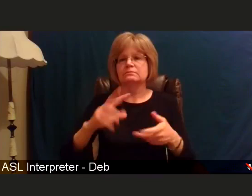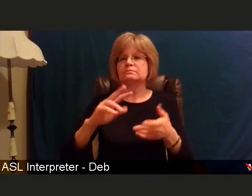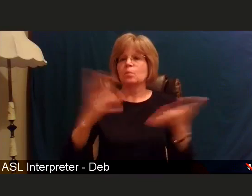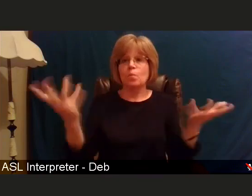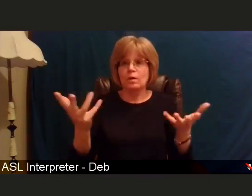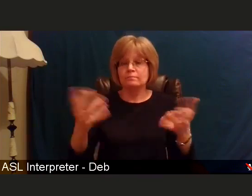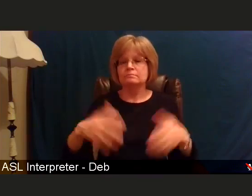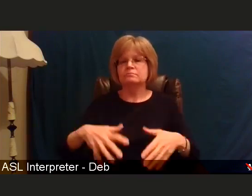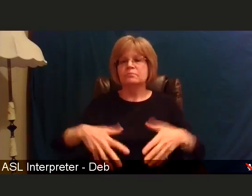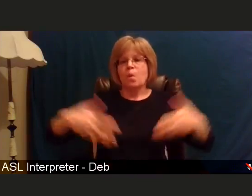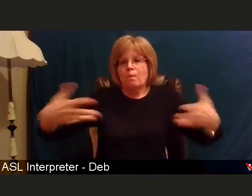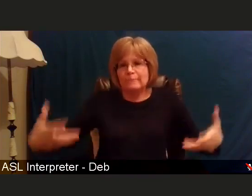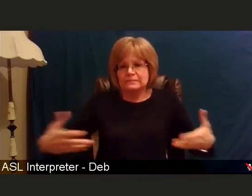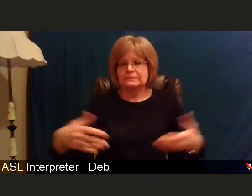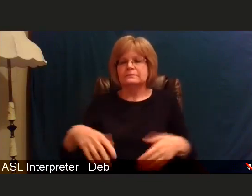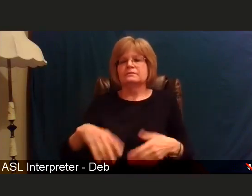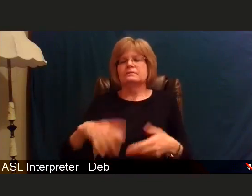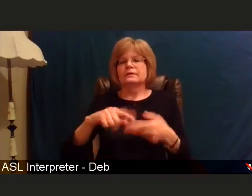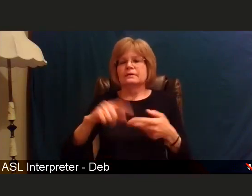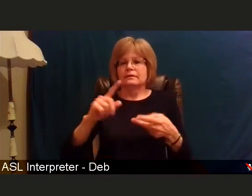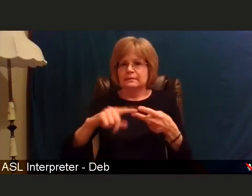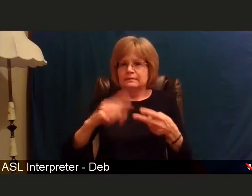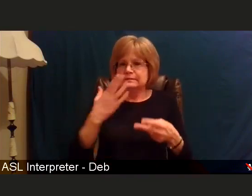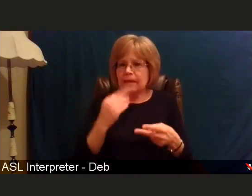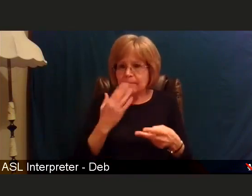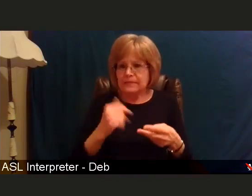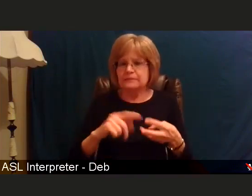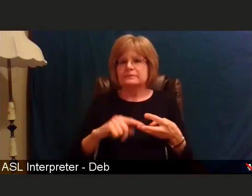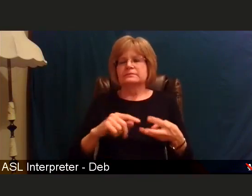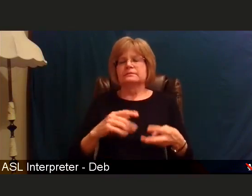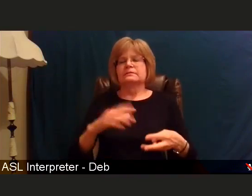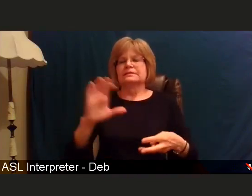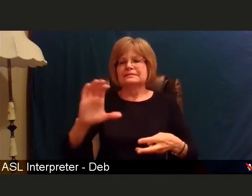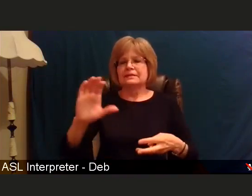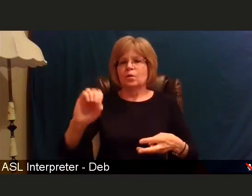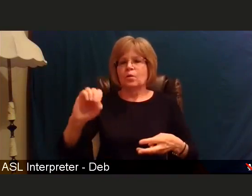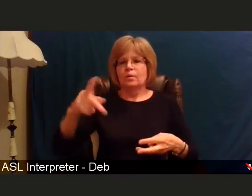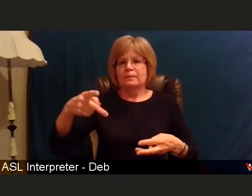diabetes, COPD, heart conditions, chronic kidney disease,